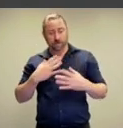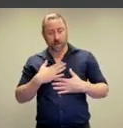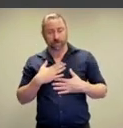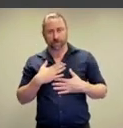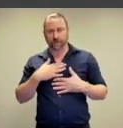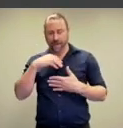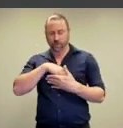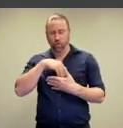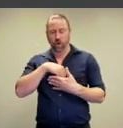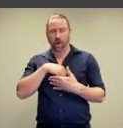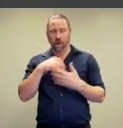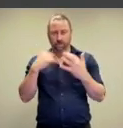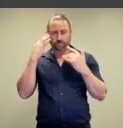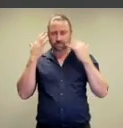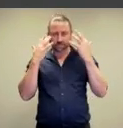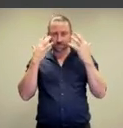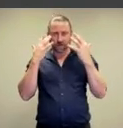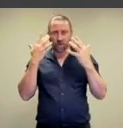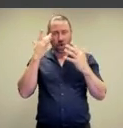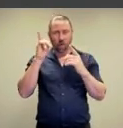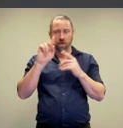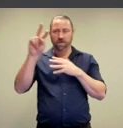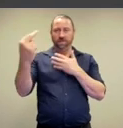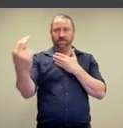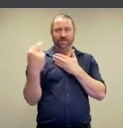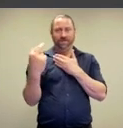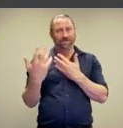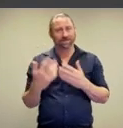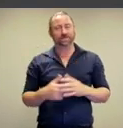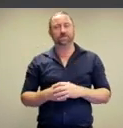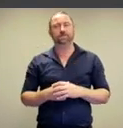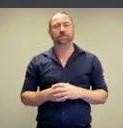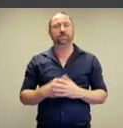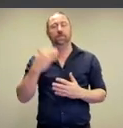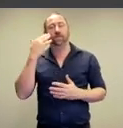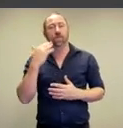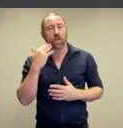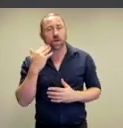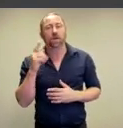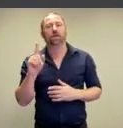experiences oneself